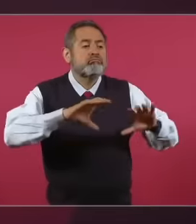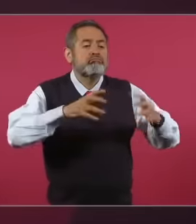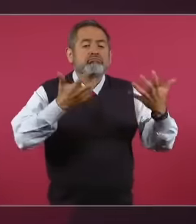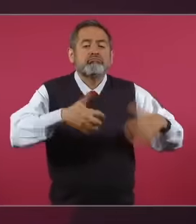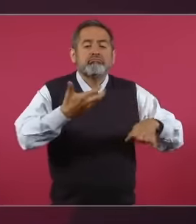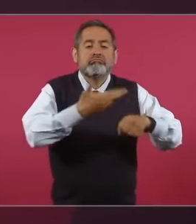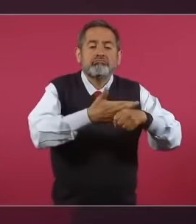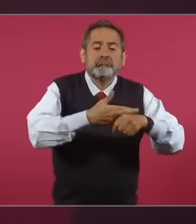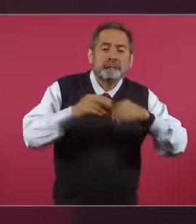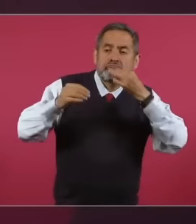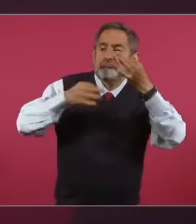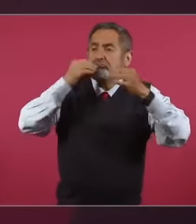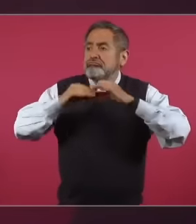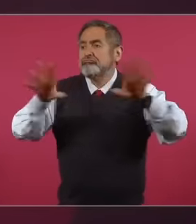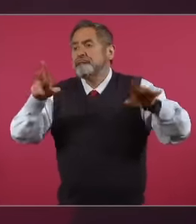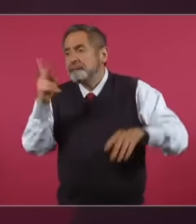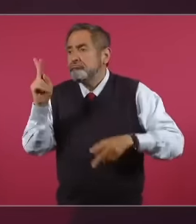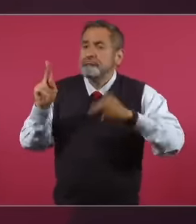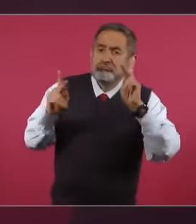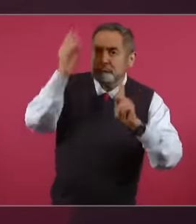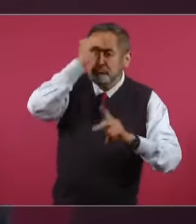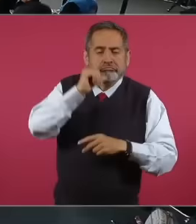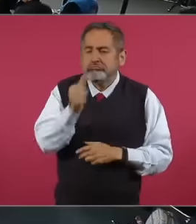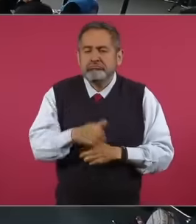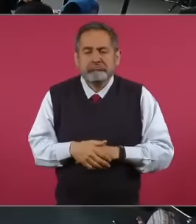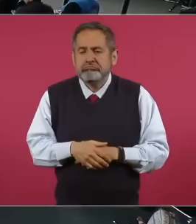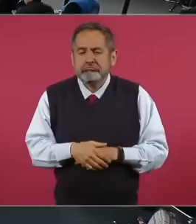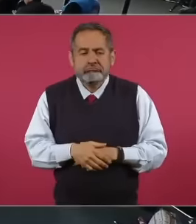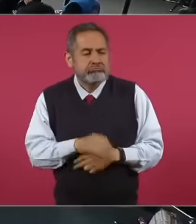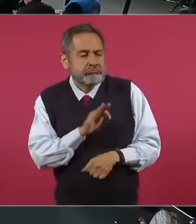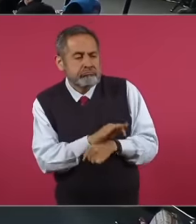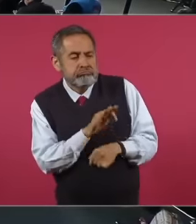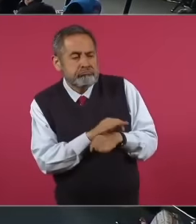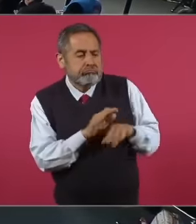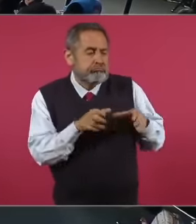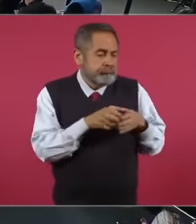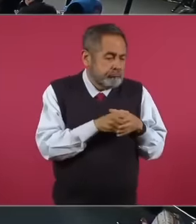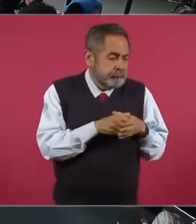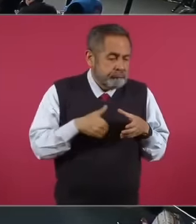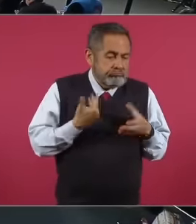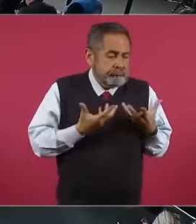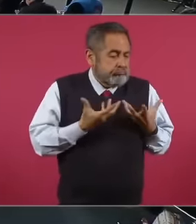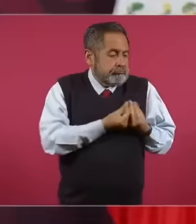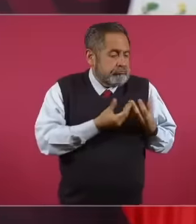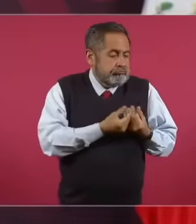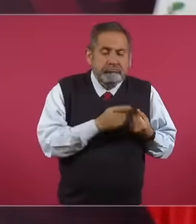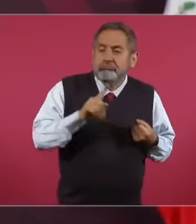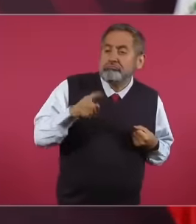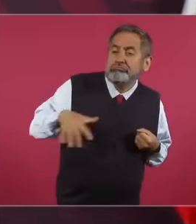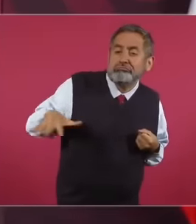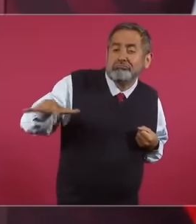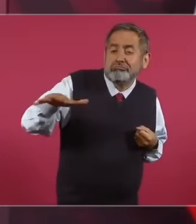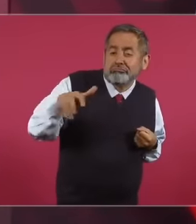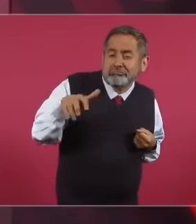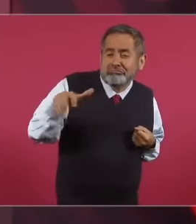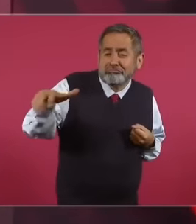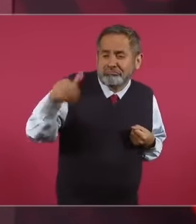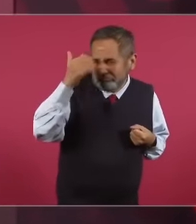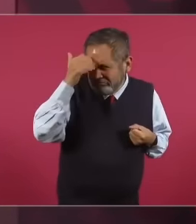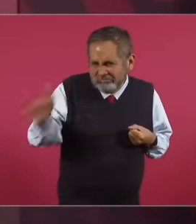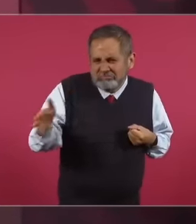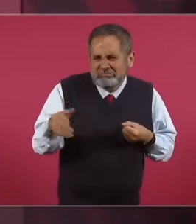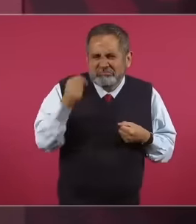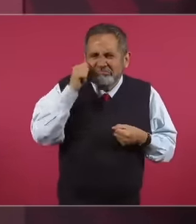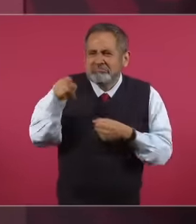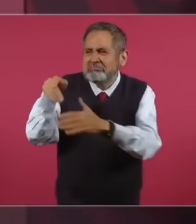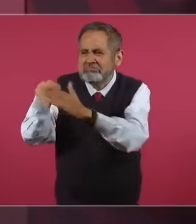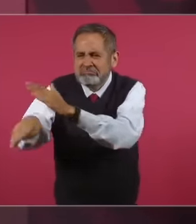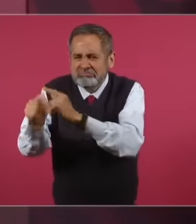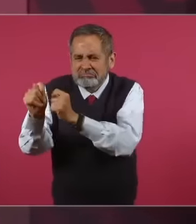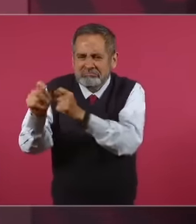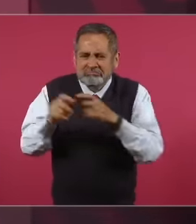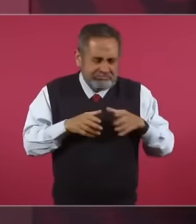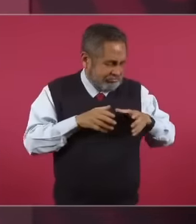all of them were to benefit a minority and to harm the majority of the people of Mexico. Why did